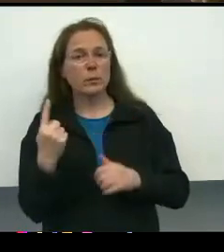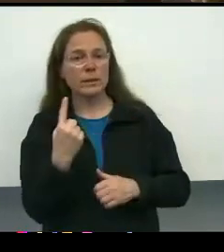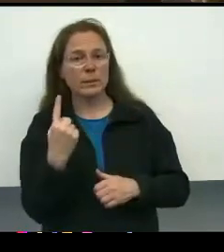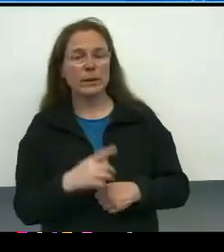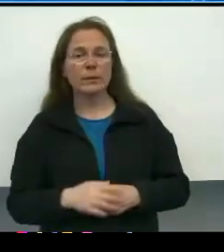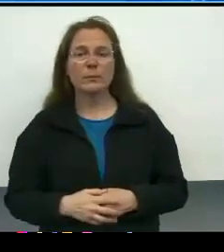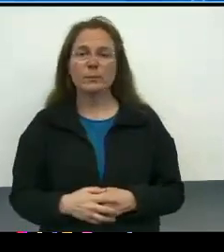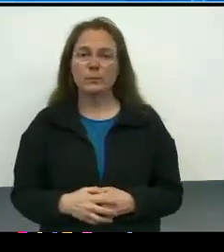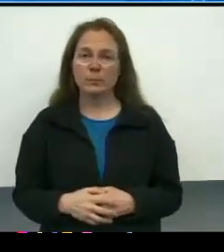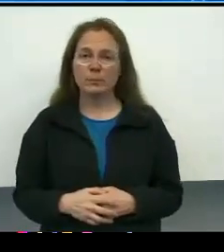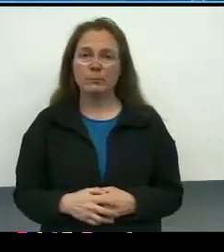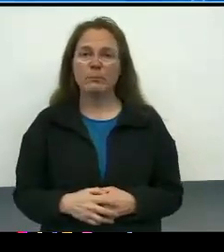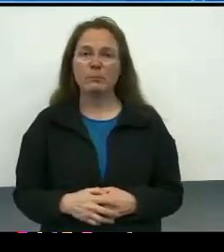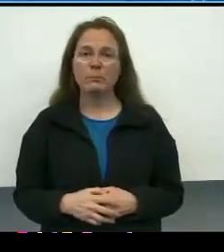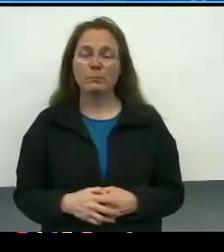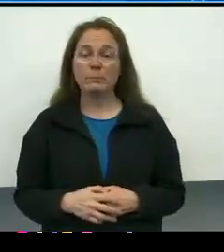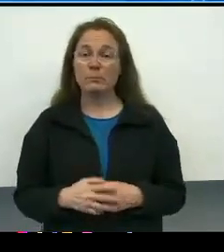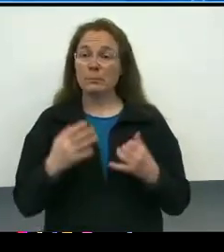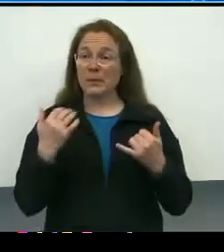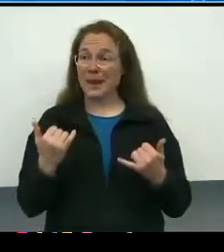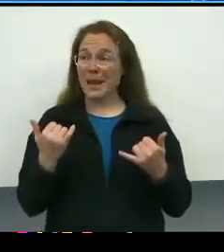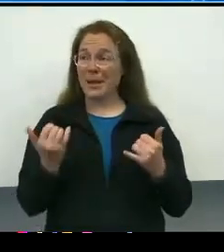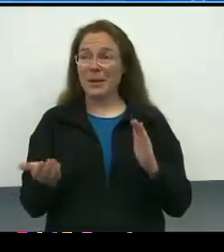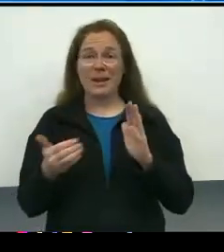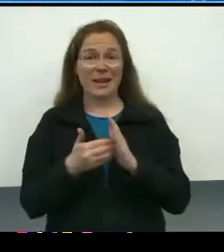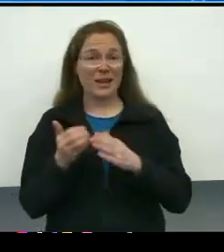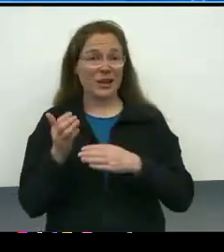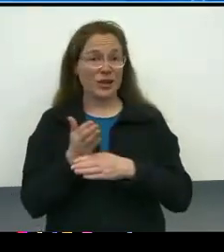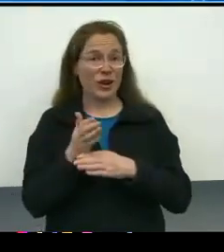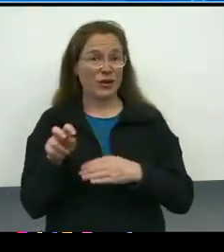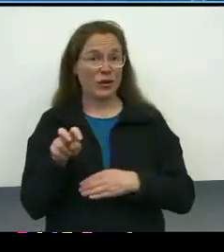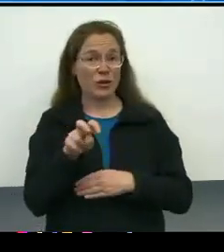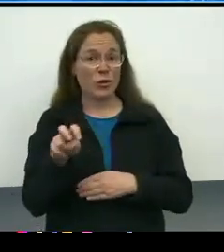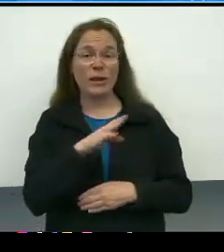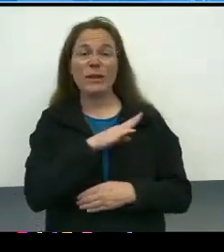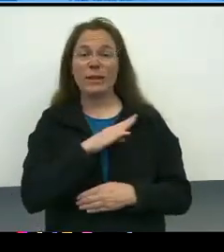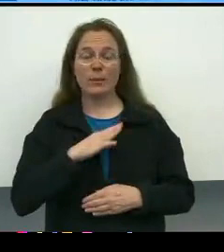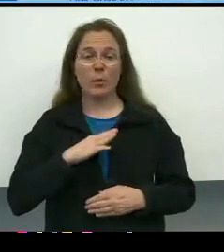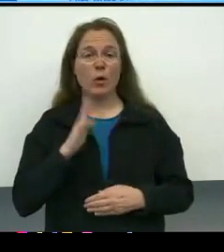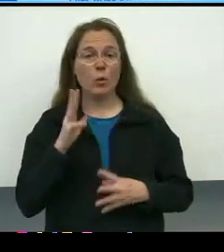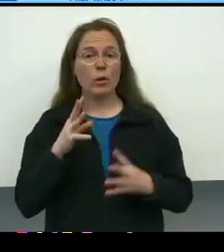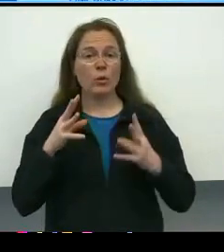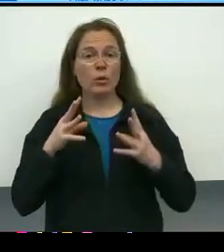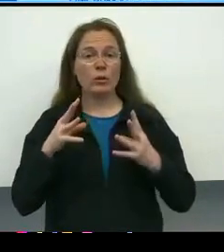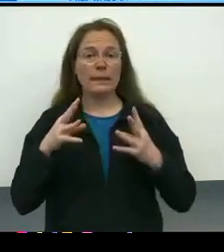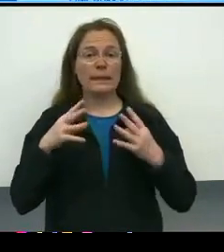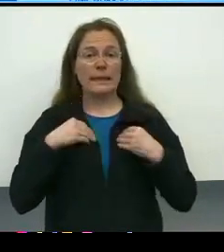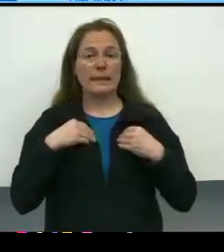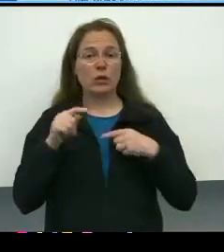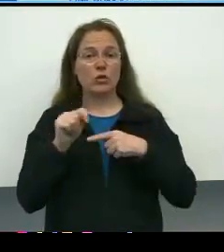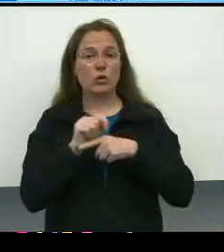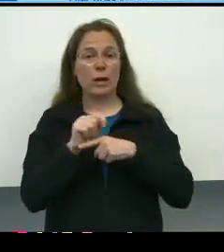And as part of that shared journey, 'cause we're all on this together, the board will also be receiving trauma-informed training in June,